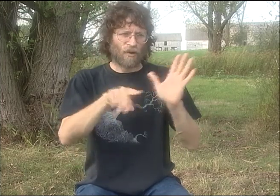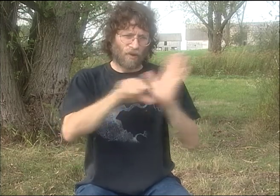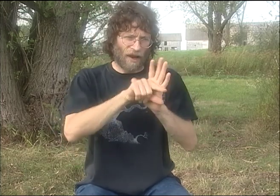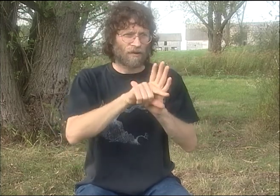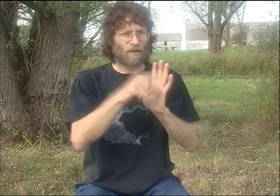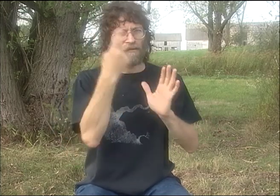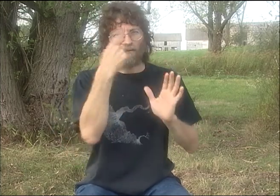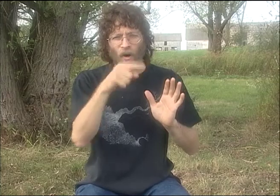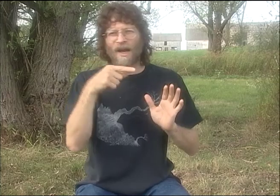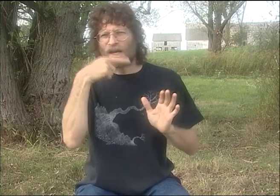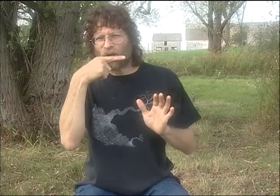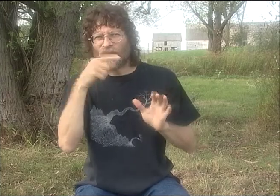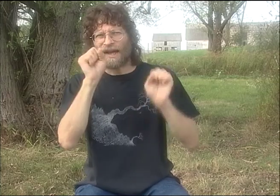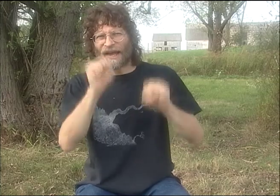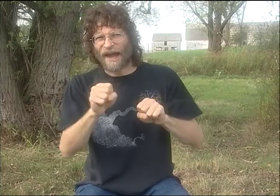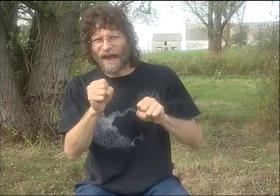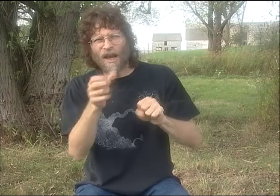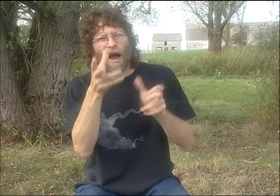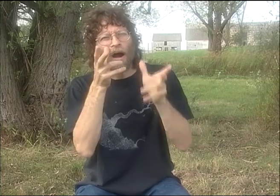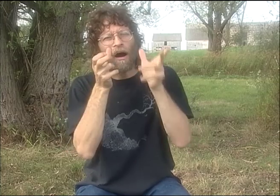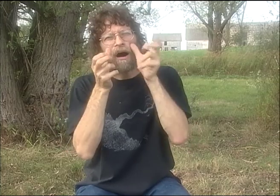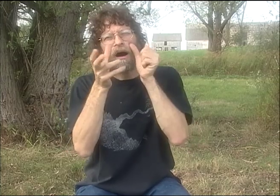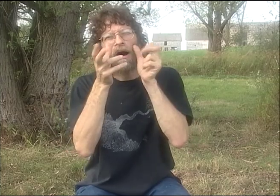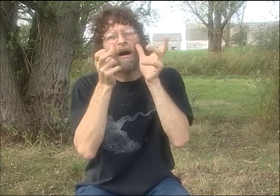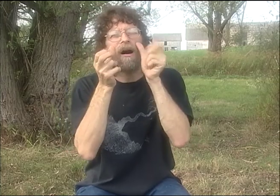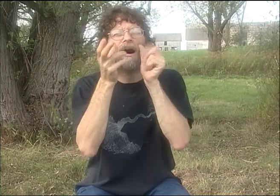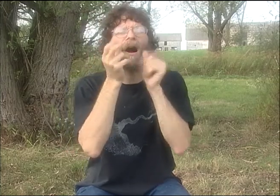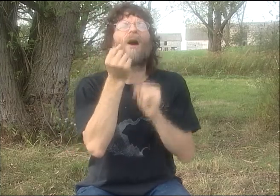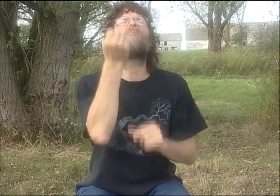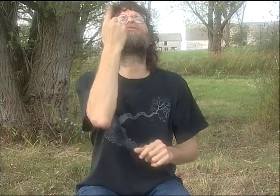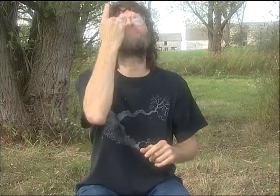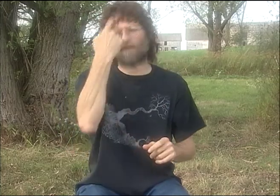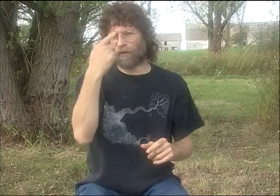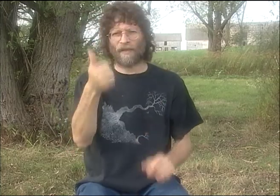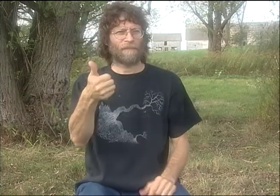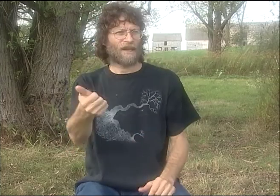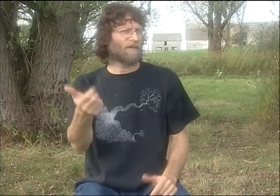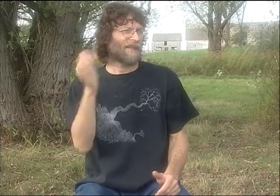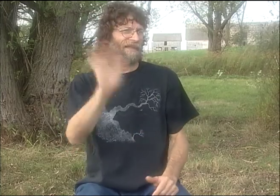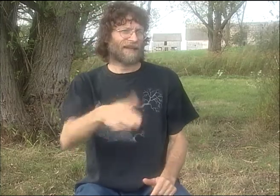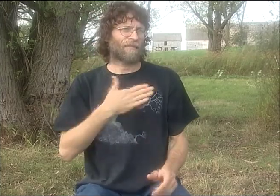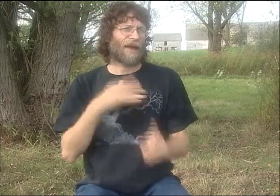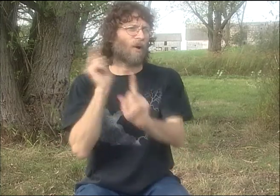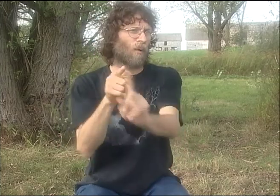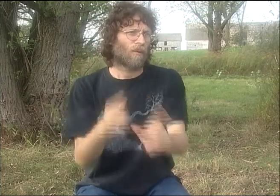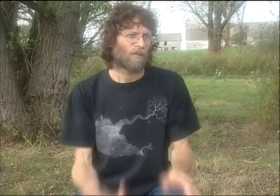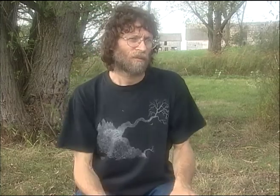I JUST HAPPEN TO KNOW THESE PIECES. I KNOW WHAT THIS PERSON IS DOING.